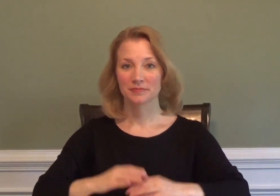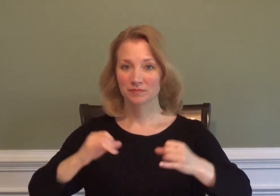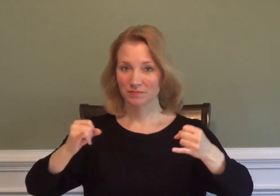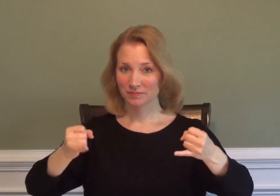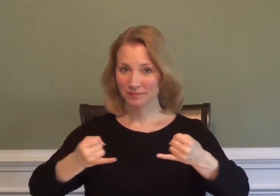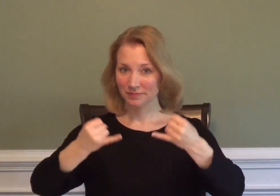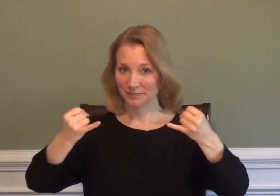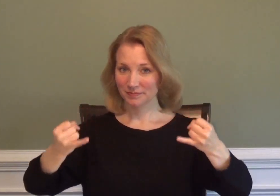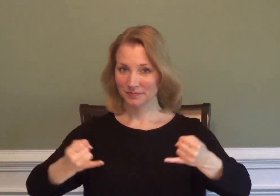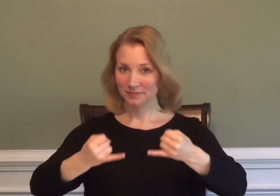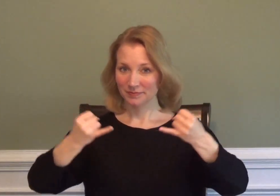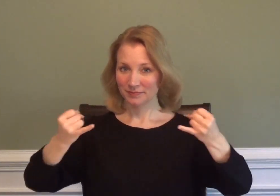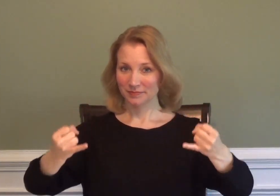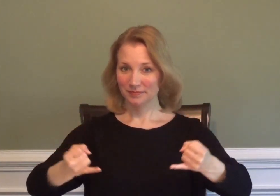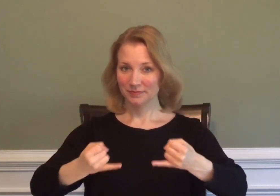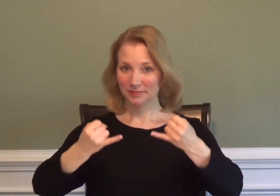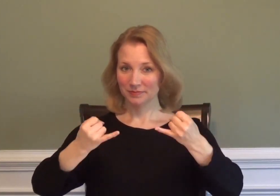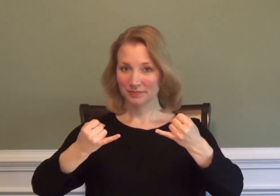SPAGHETTI